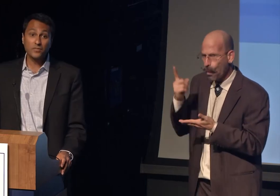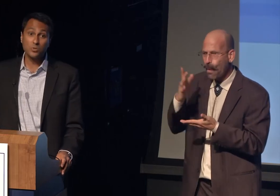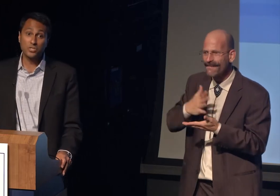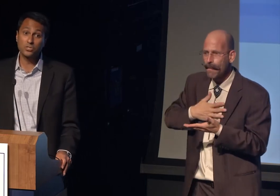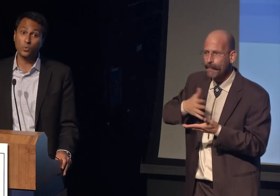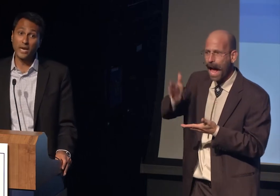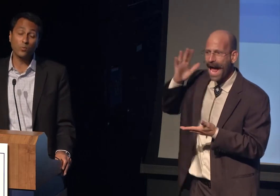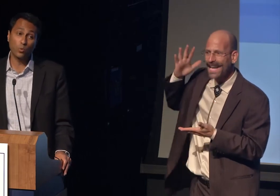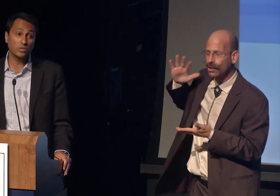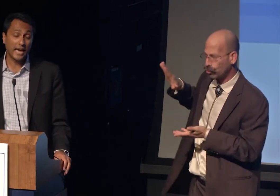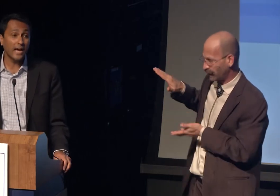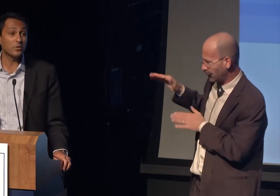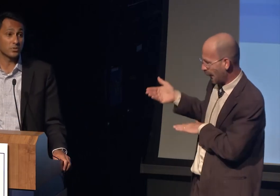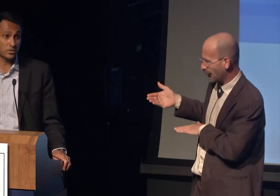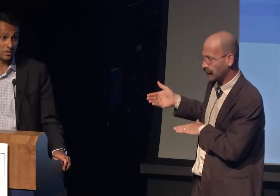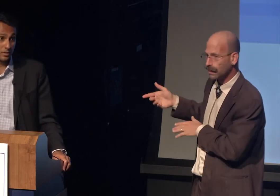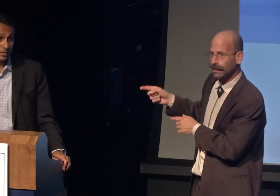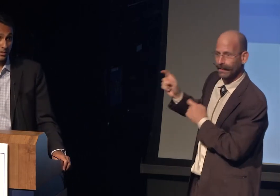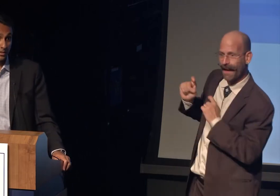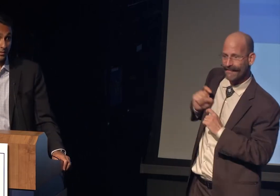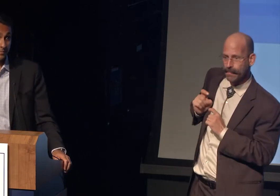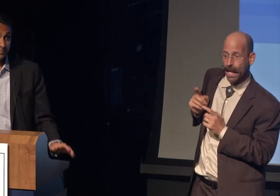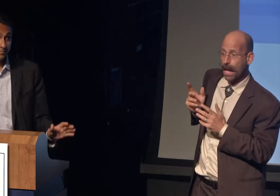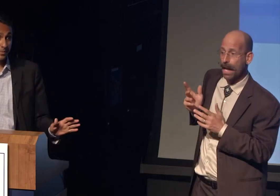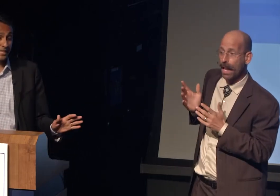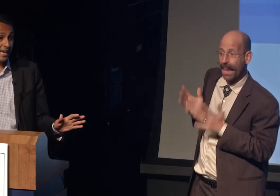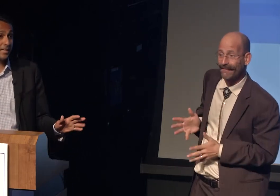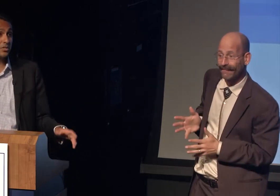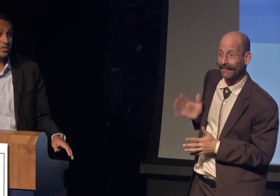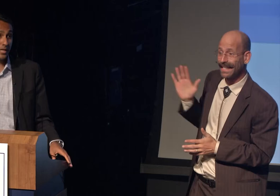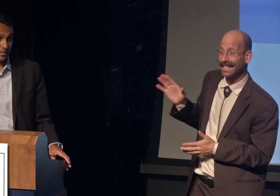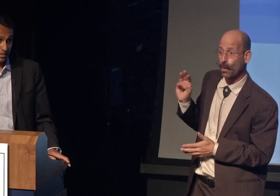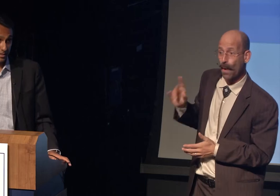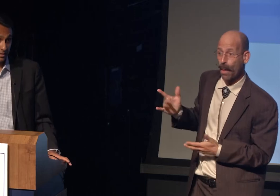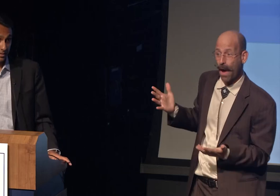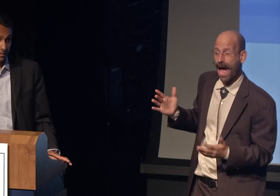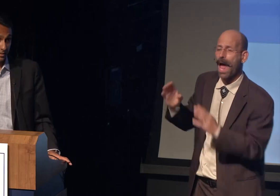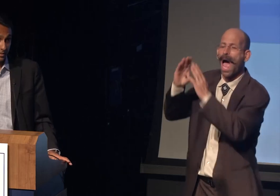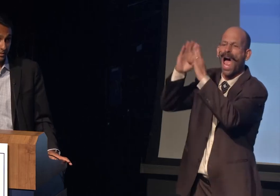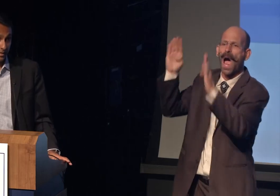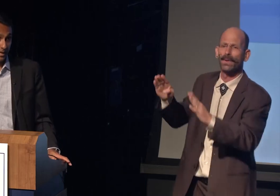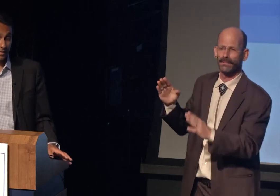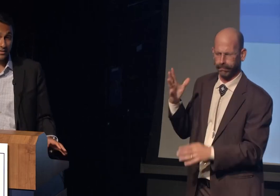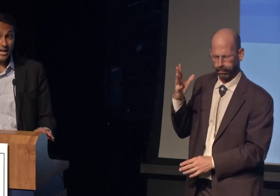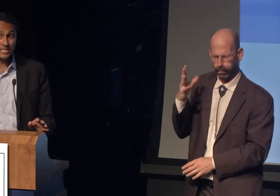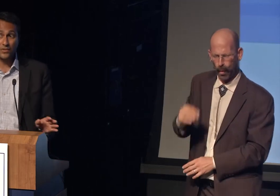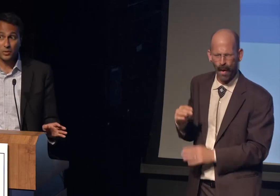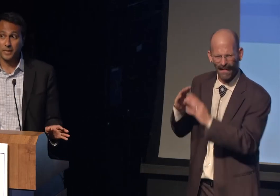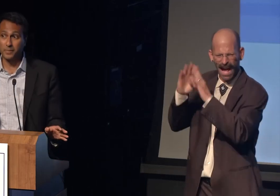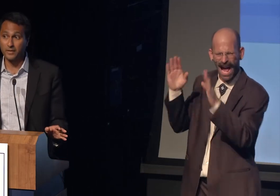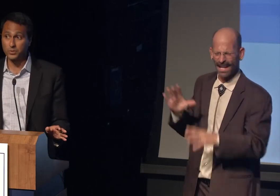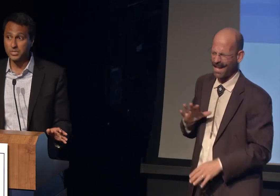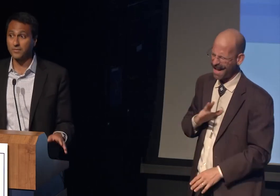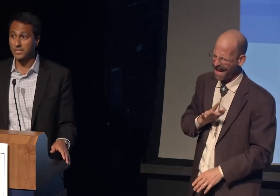And has left you this great world house. But the catch is this.